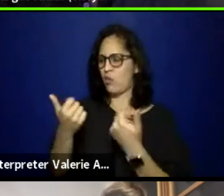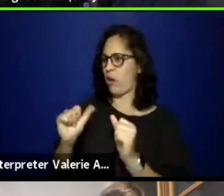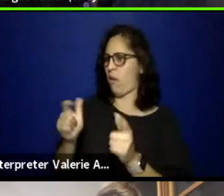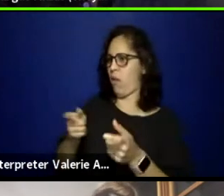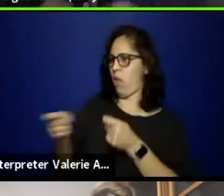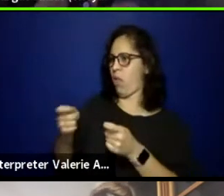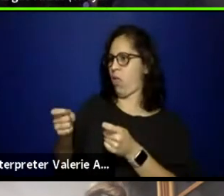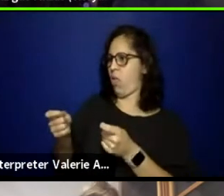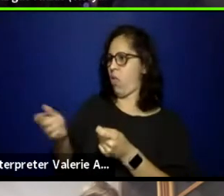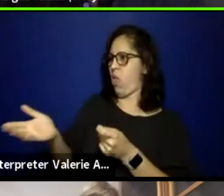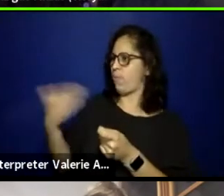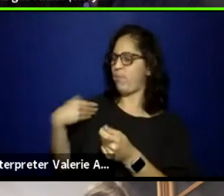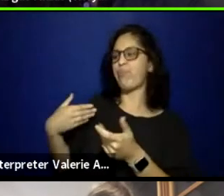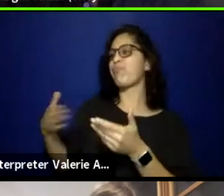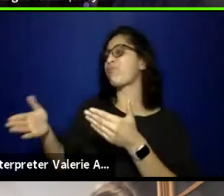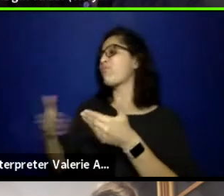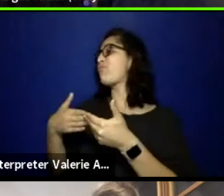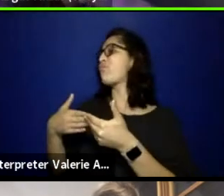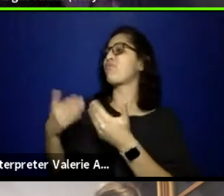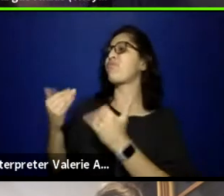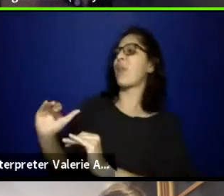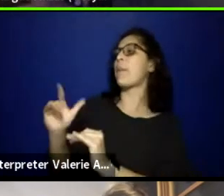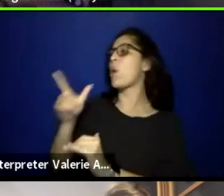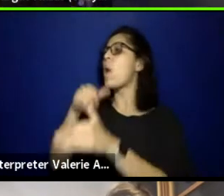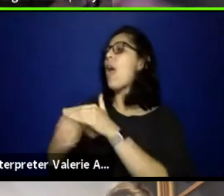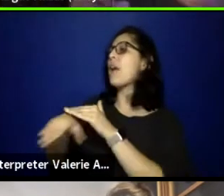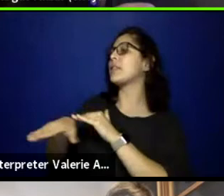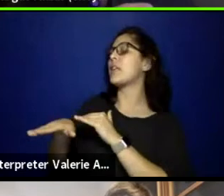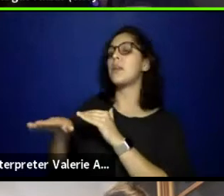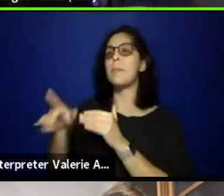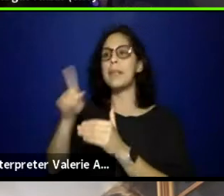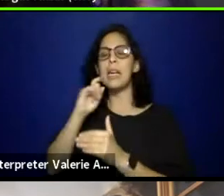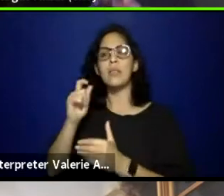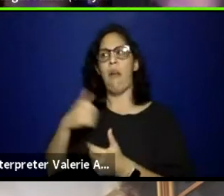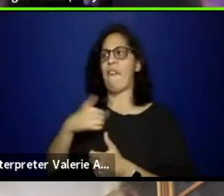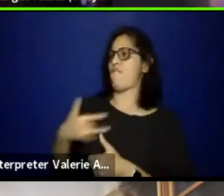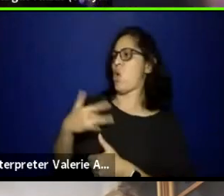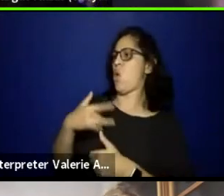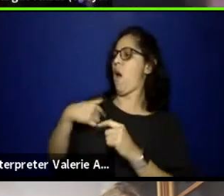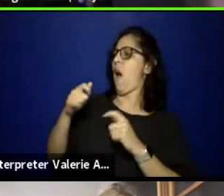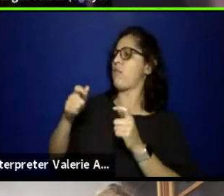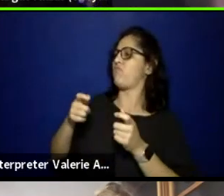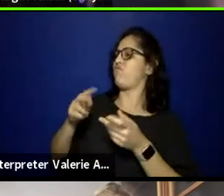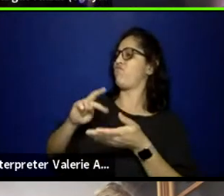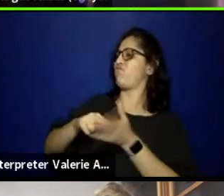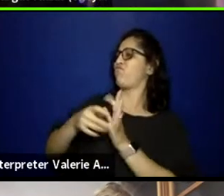that they are the key holder of Latinidad or Nativeness, that's a huge red flag for me.